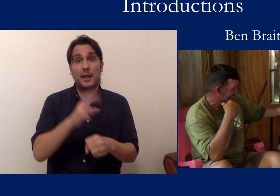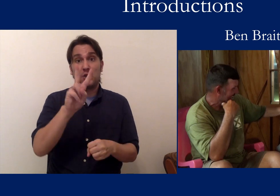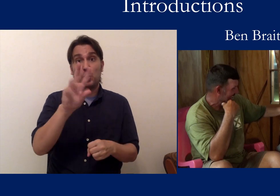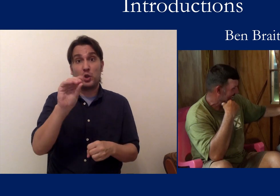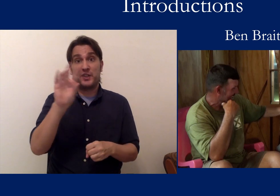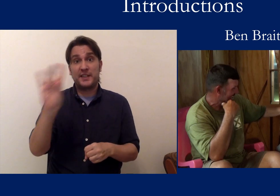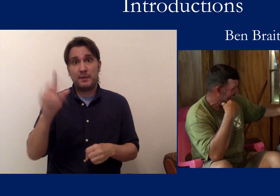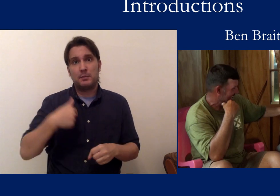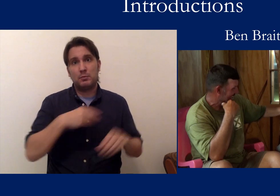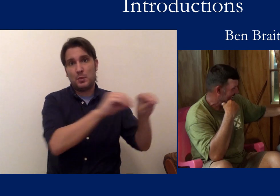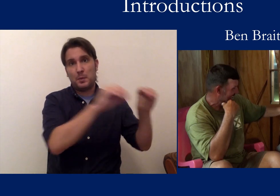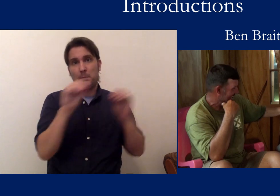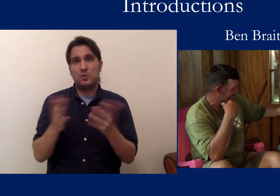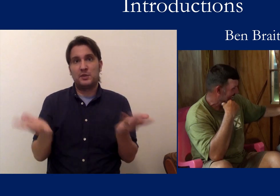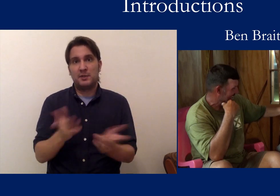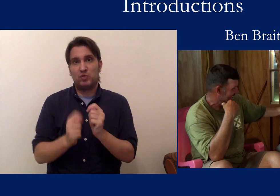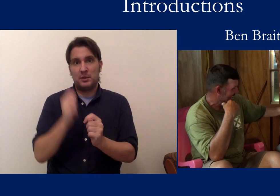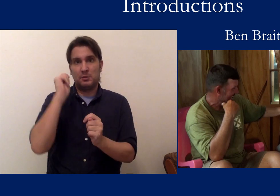In 2007 I moved here to Trinidad and Tobago.